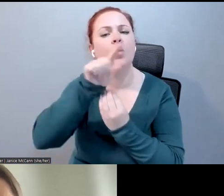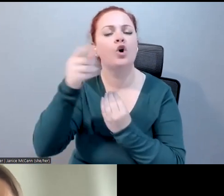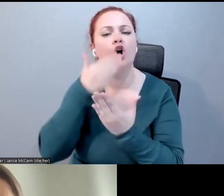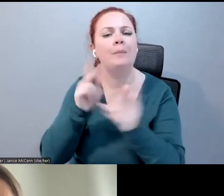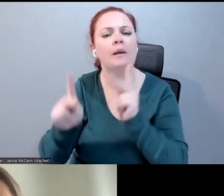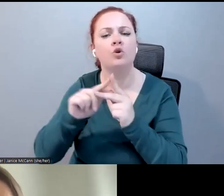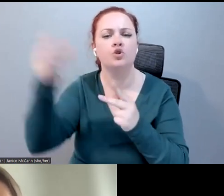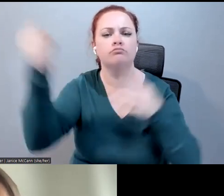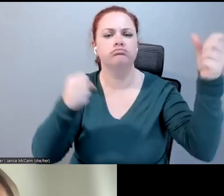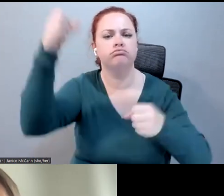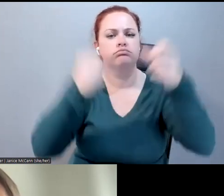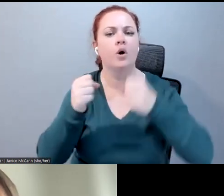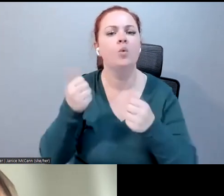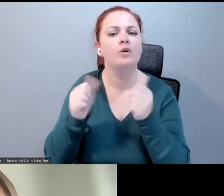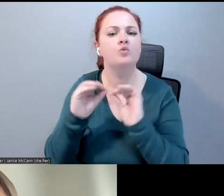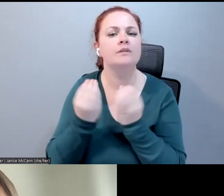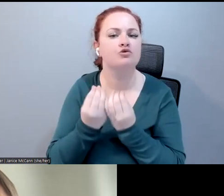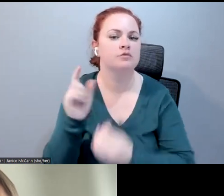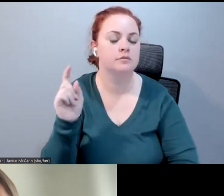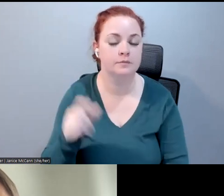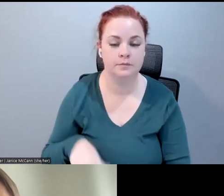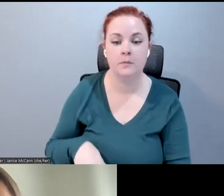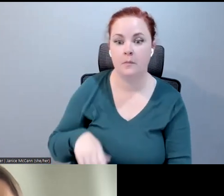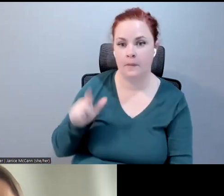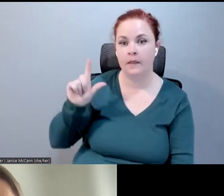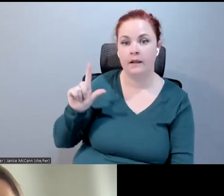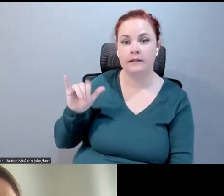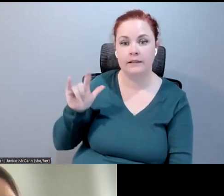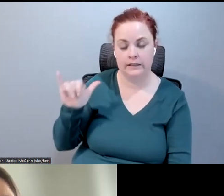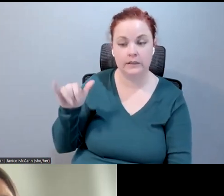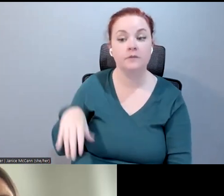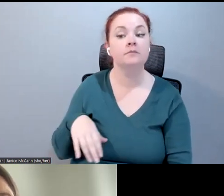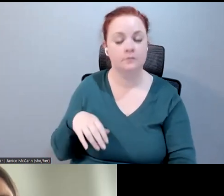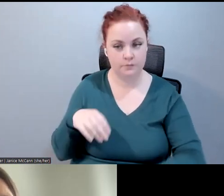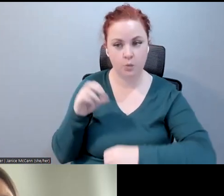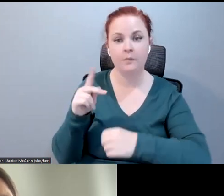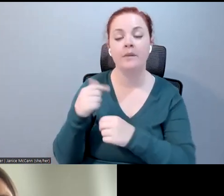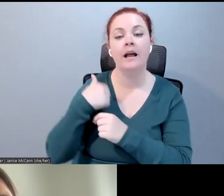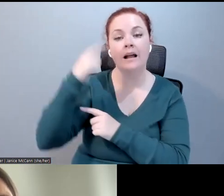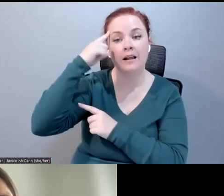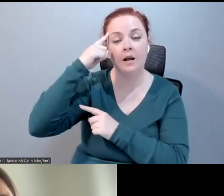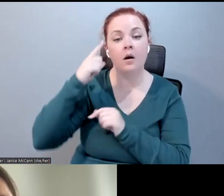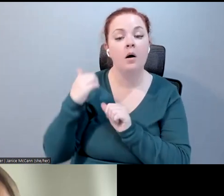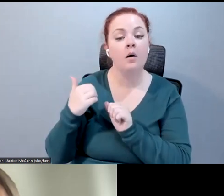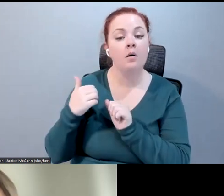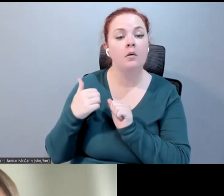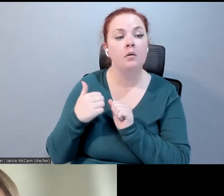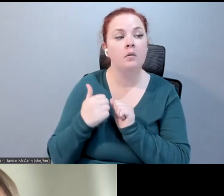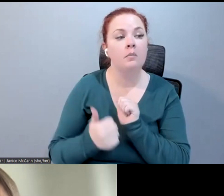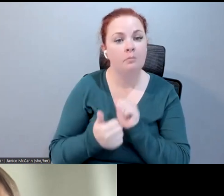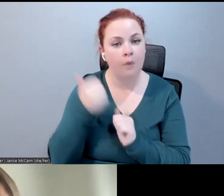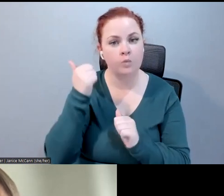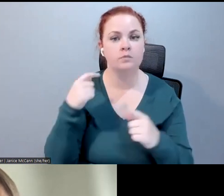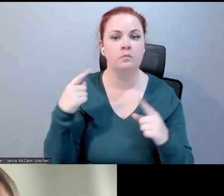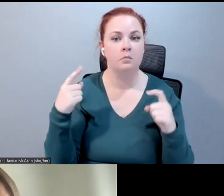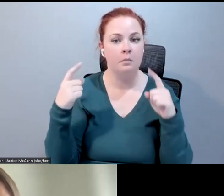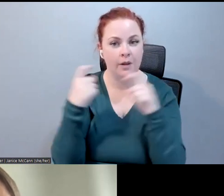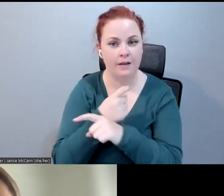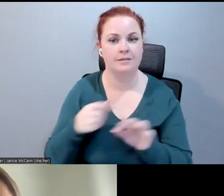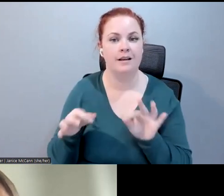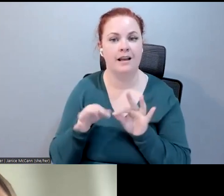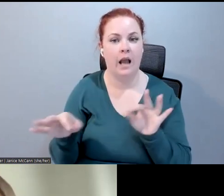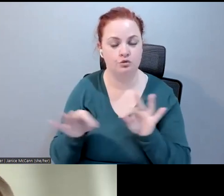Lily: The most complex caption format and series of